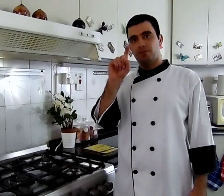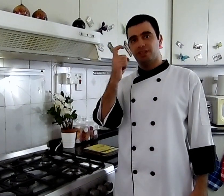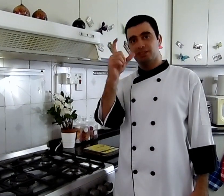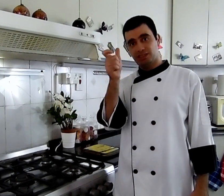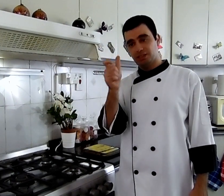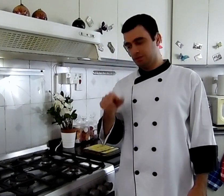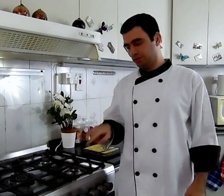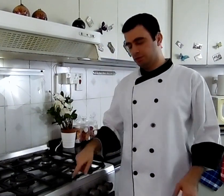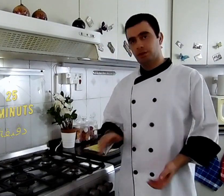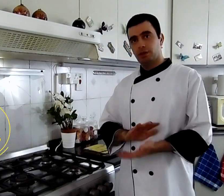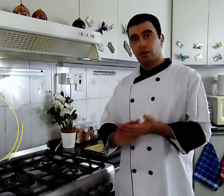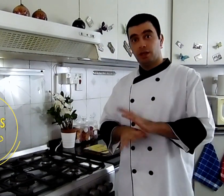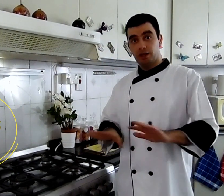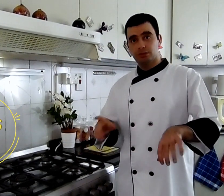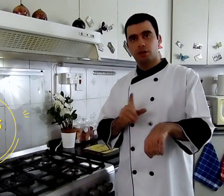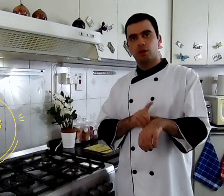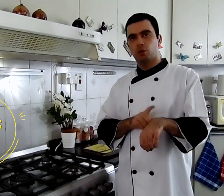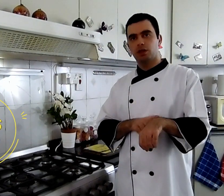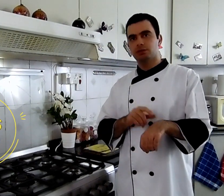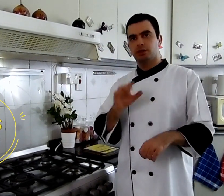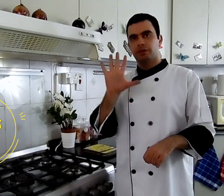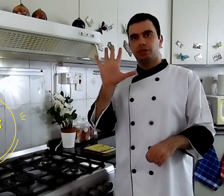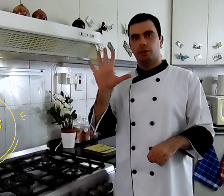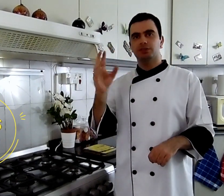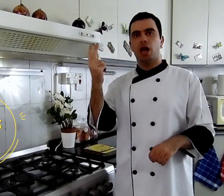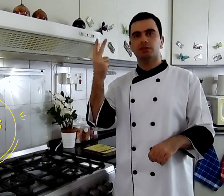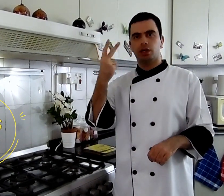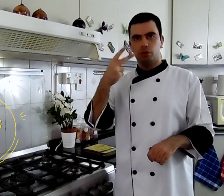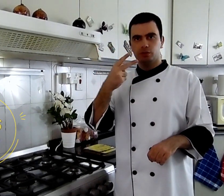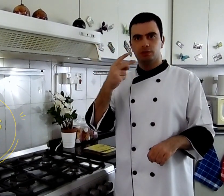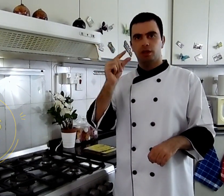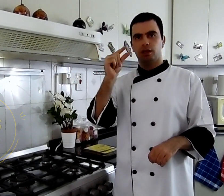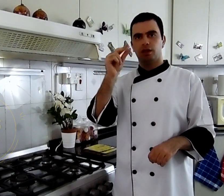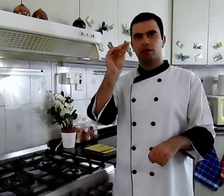Now we will take the cake out of the oven after 25 min الآن سنخرج الكيك من الفرن بعد 25 دقيقة